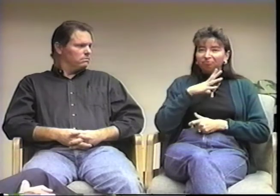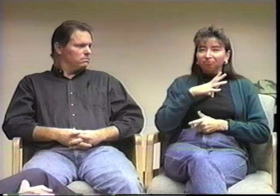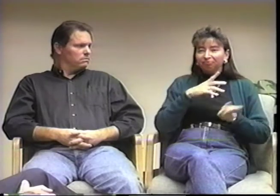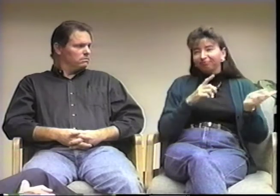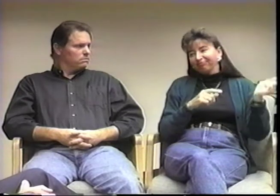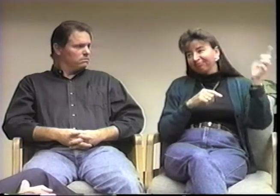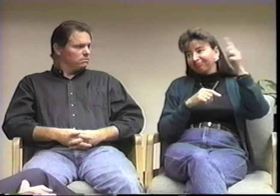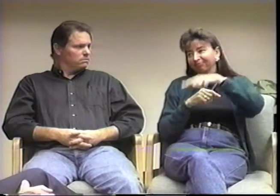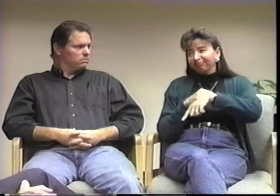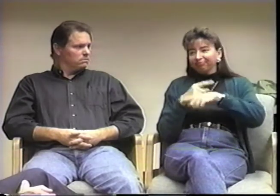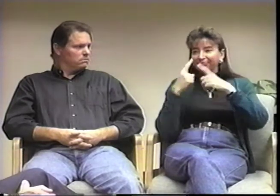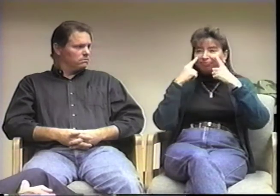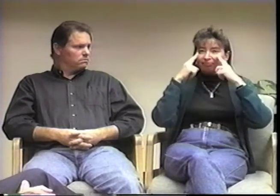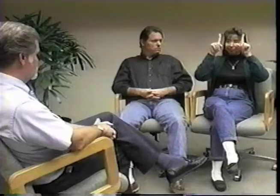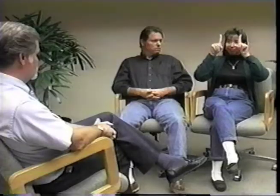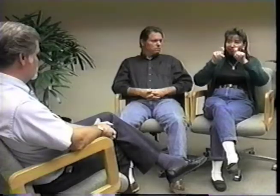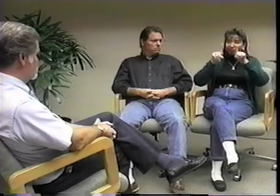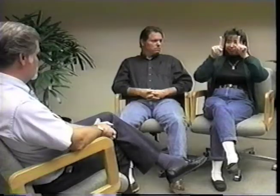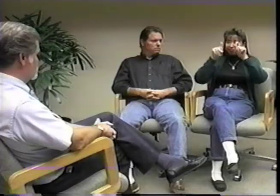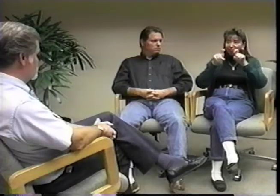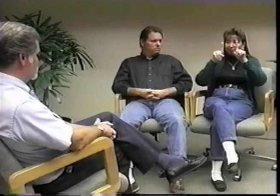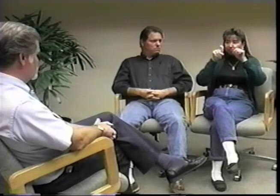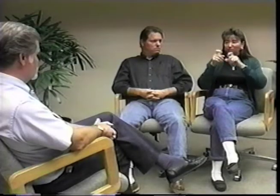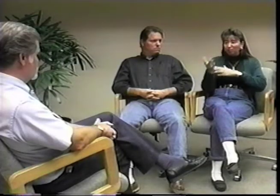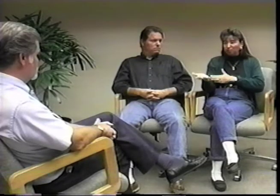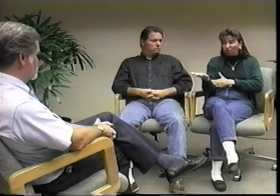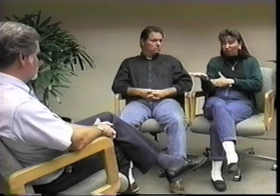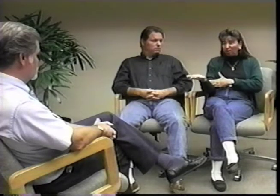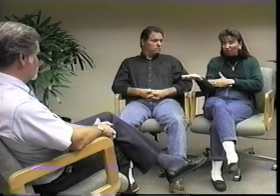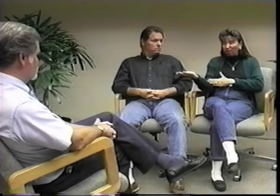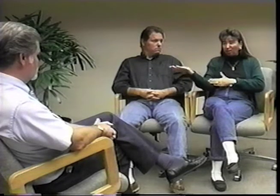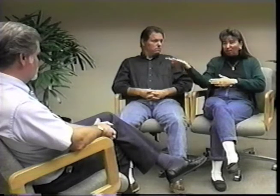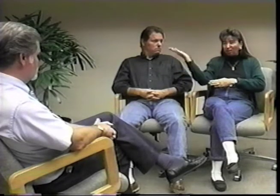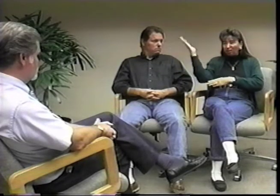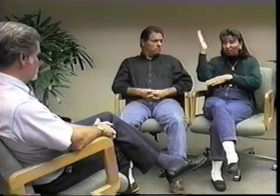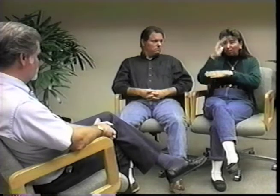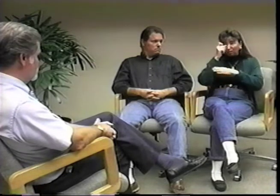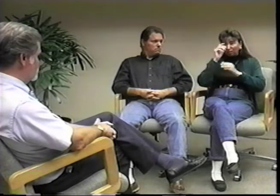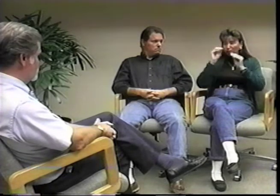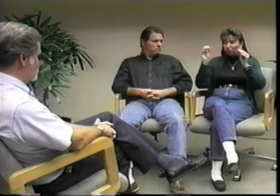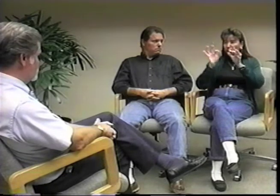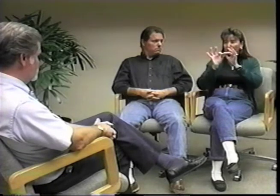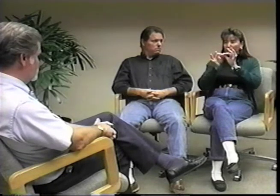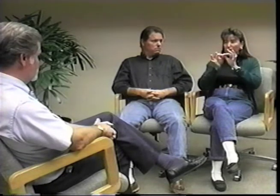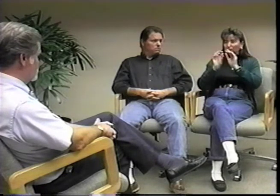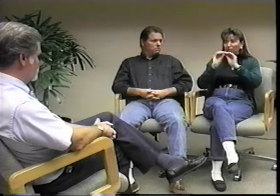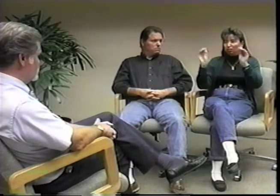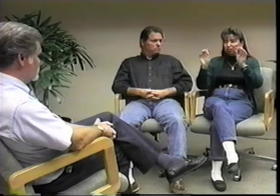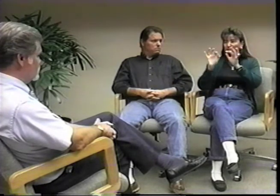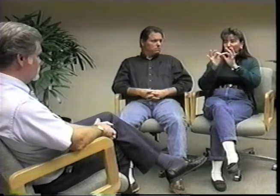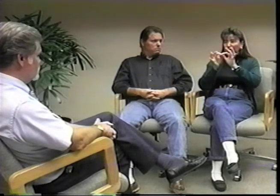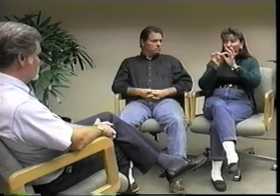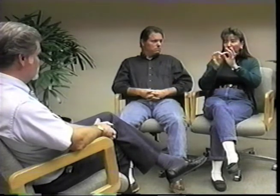I arrived in the morning and there was a day of testing.